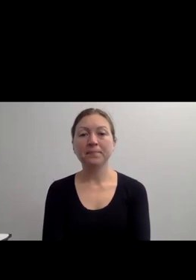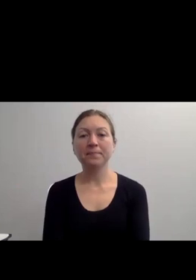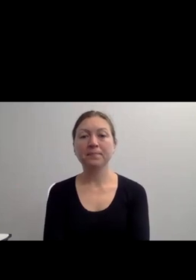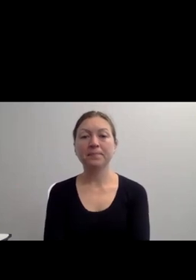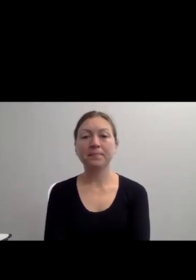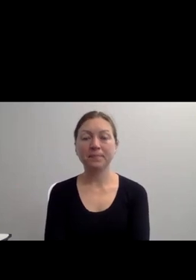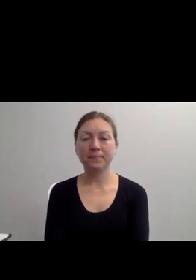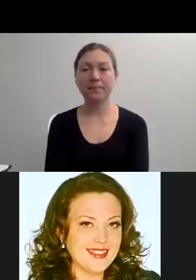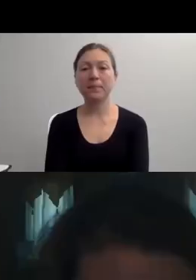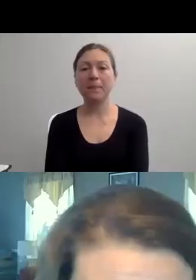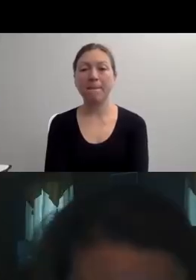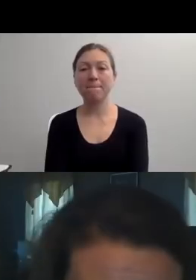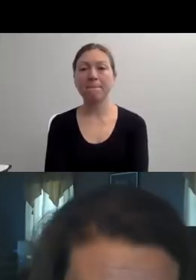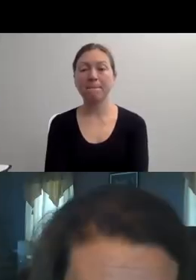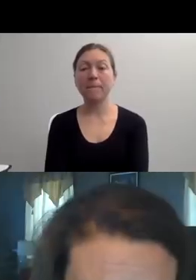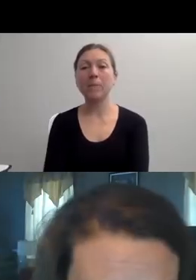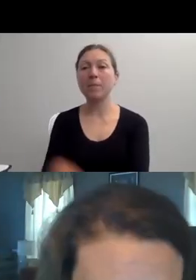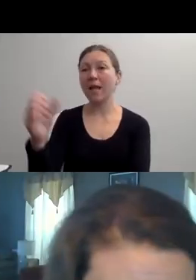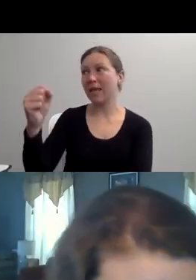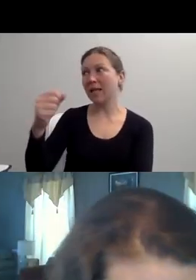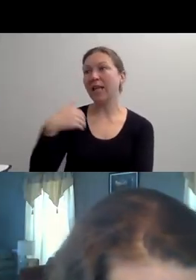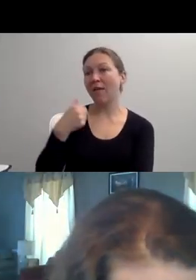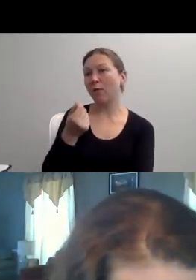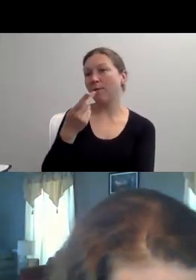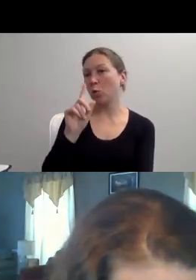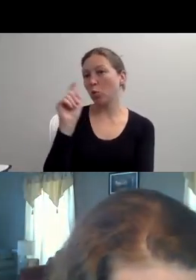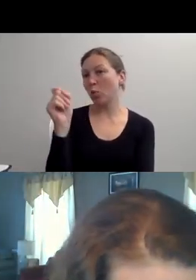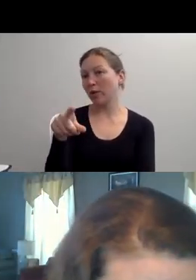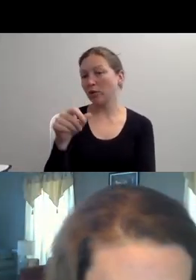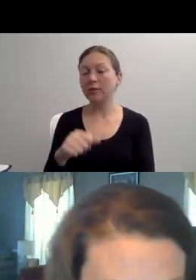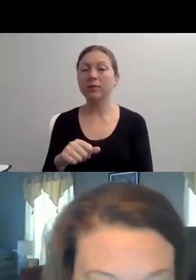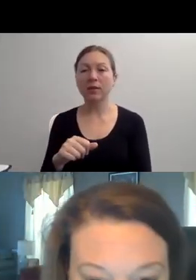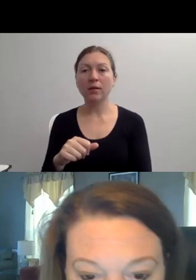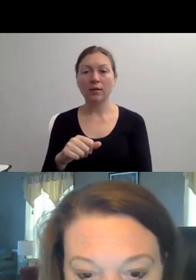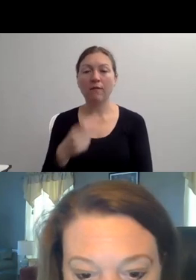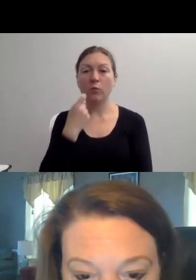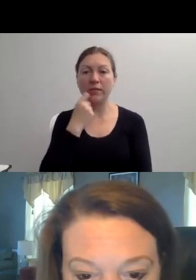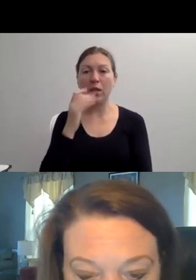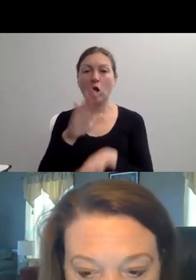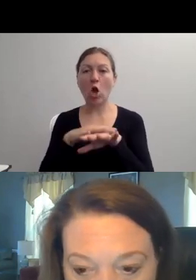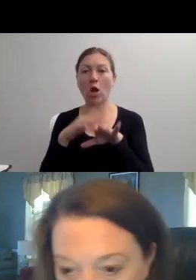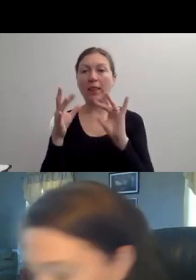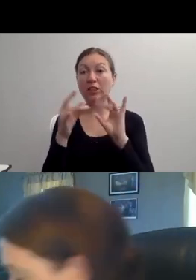BUT ACTUALLY RIGHT NOW THE PERCENTAGE OF PEOPLE -- OF DISABLED ACTORS BEING EMPLOYED IS LESS